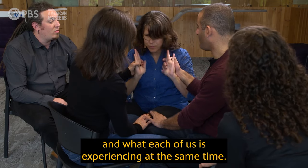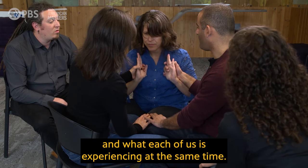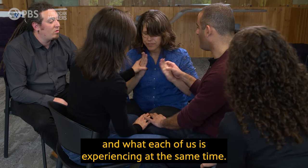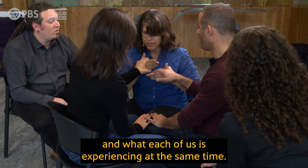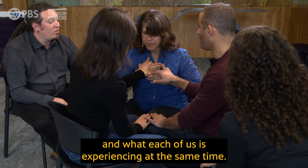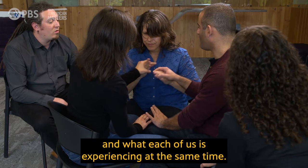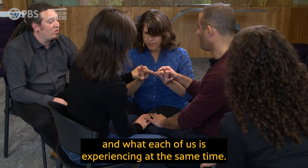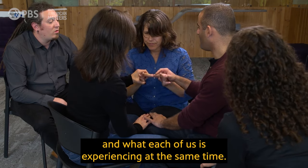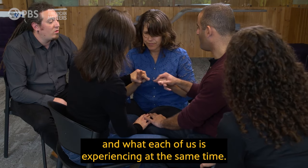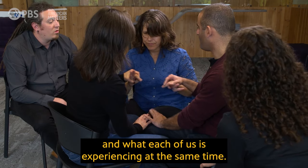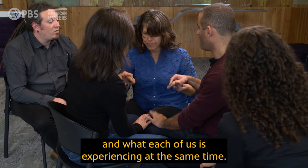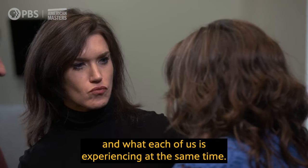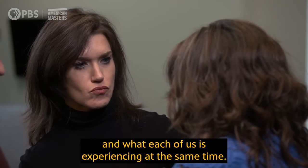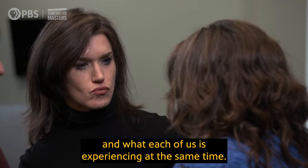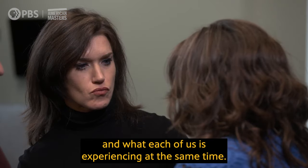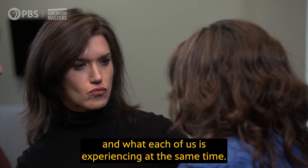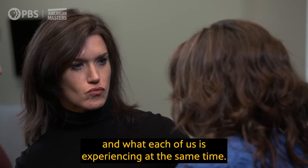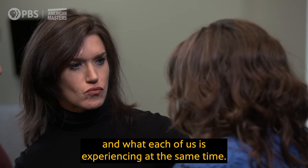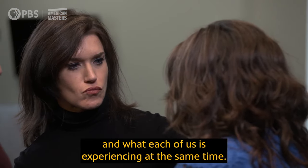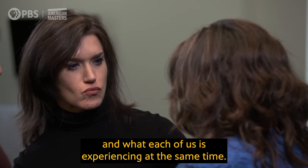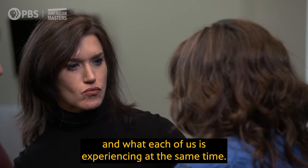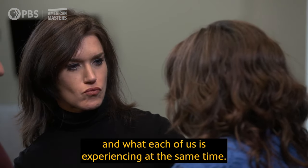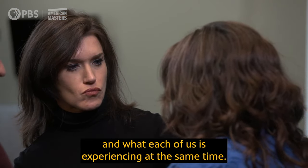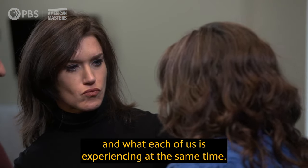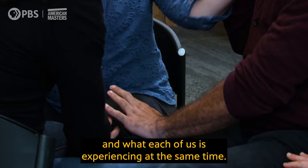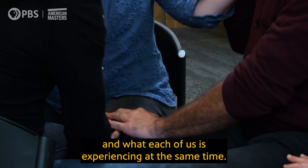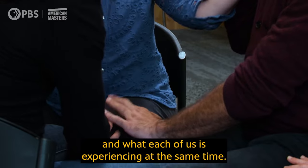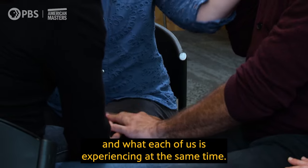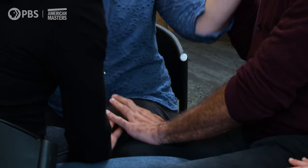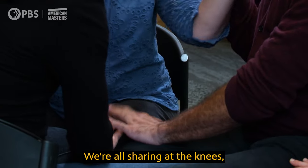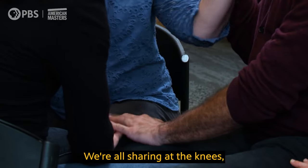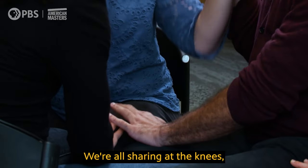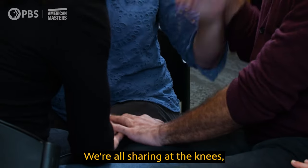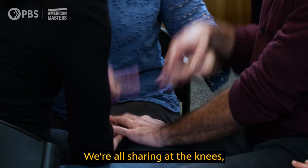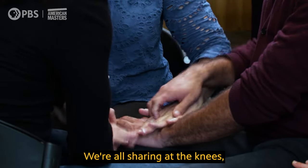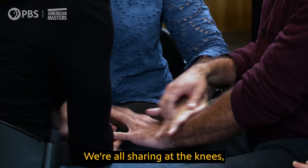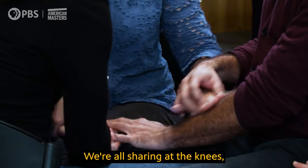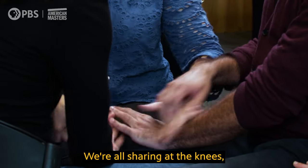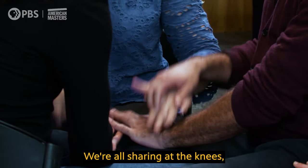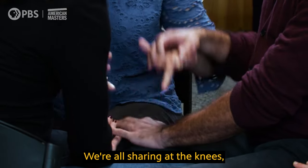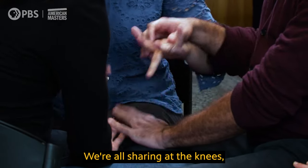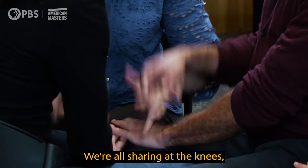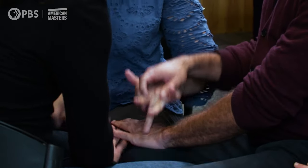and what each of us is experiencing at the same time. We're all sharing at the knees,